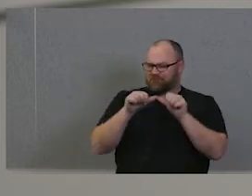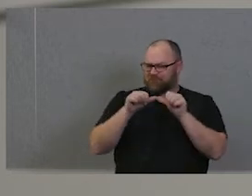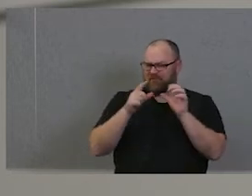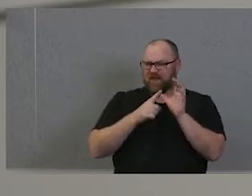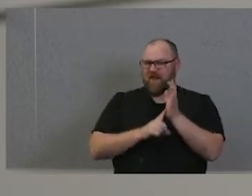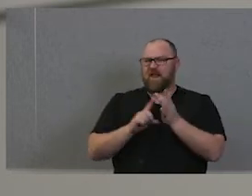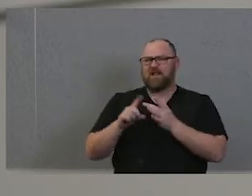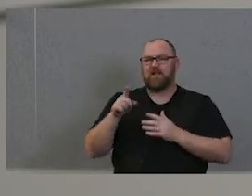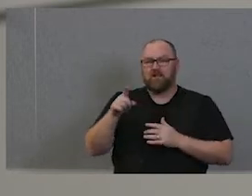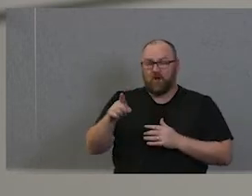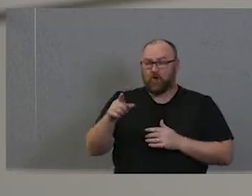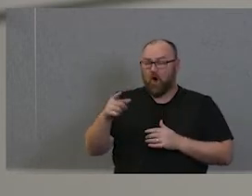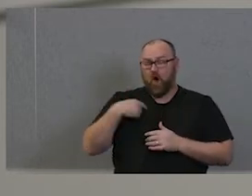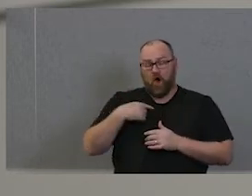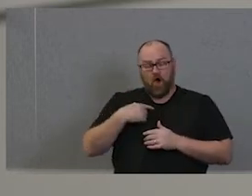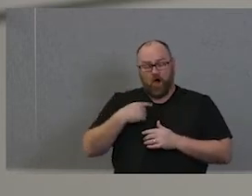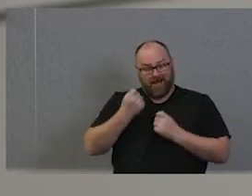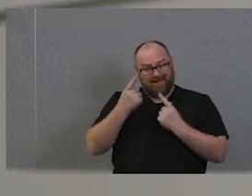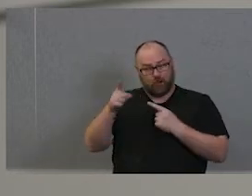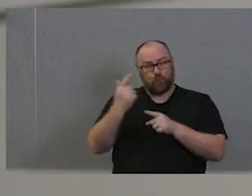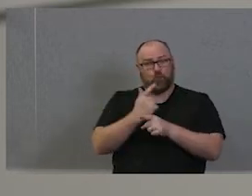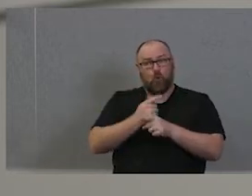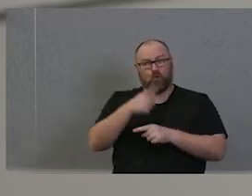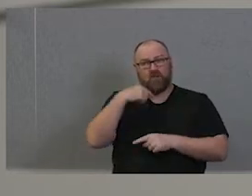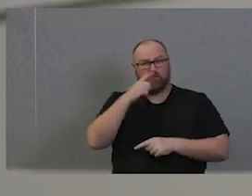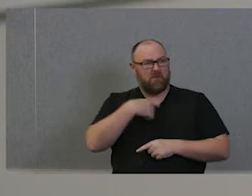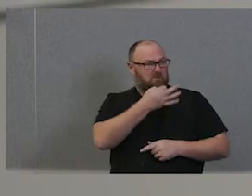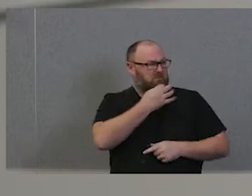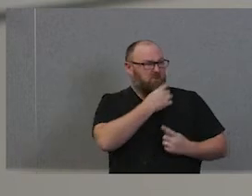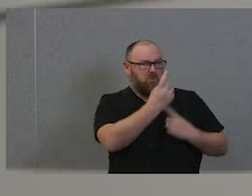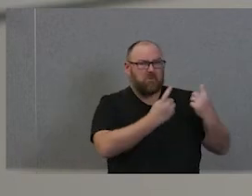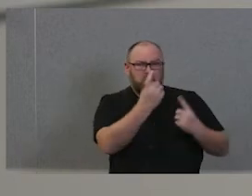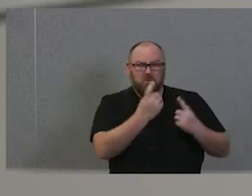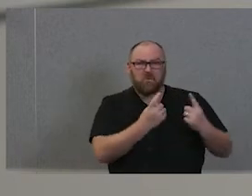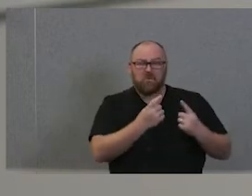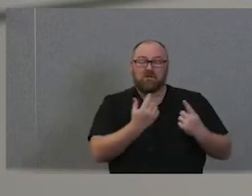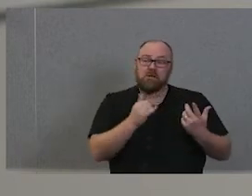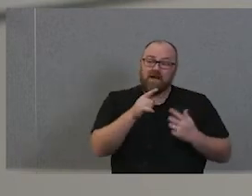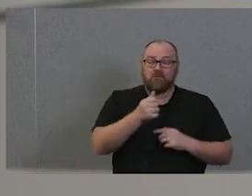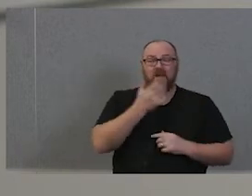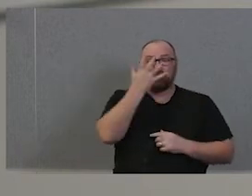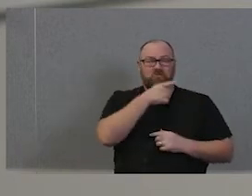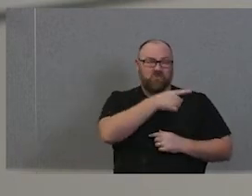events like Aboriginal groups, perhaps. And might be a little bit frustrated by the reconciliation process